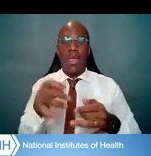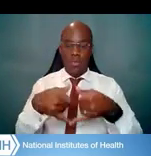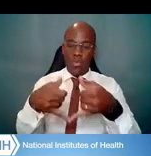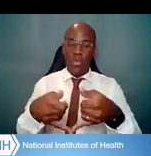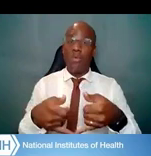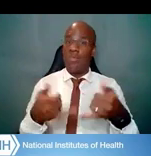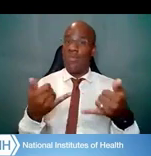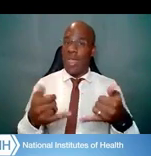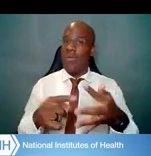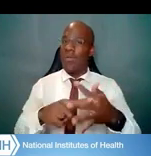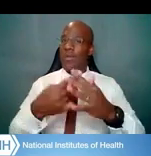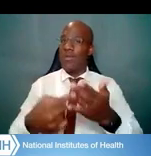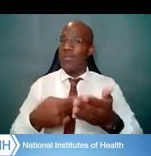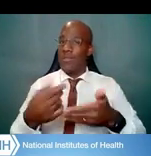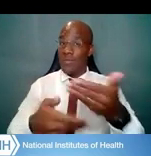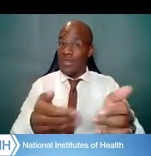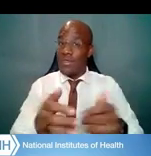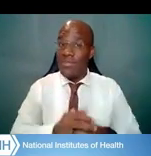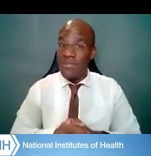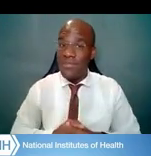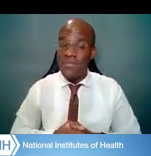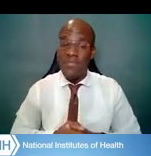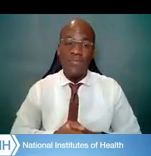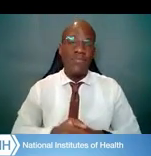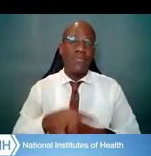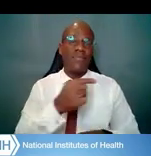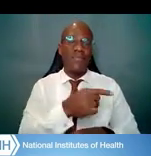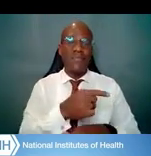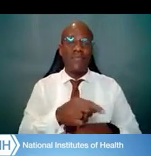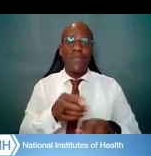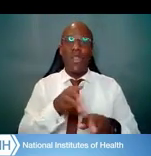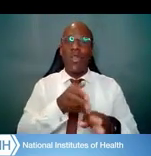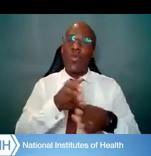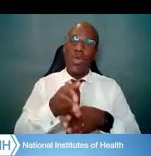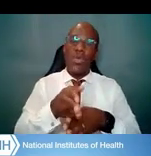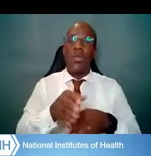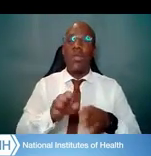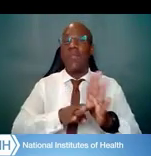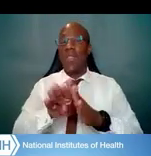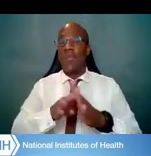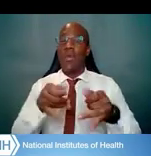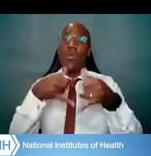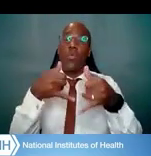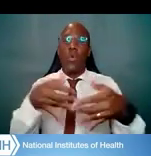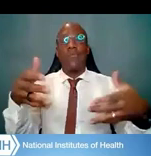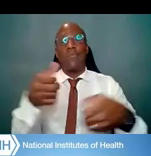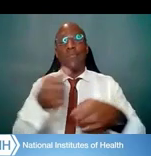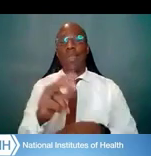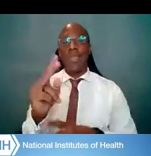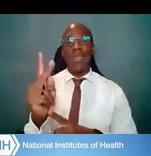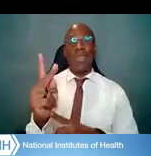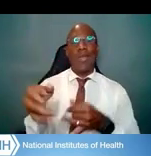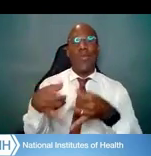So career development awards, or also known as K-awards, are designed for individuals with a doctoral degree